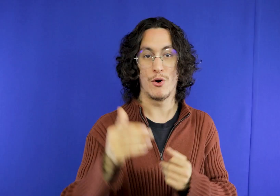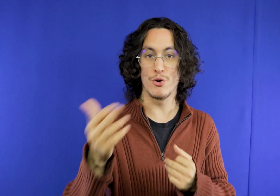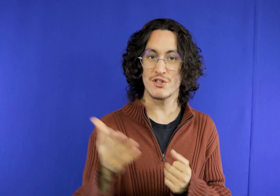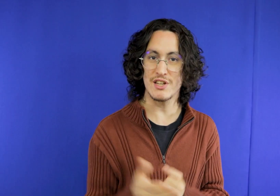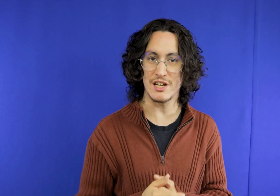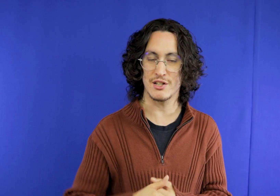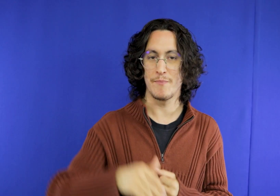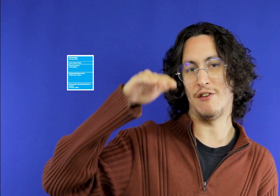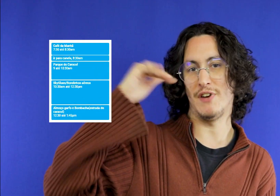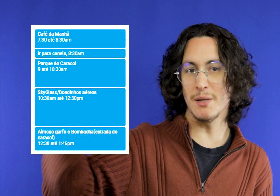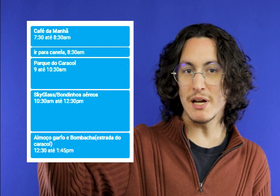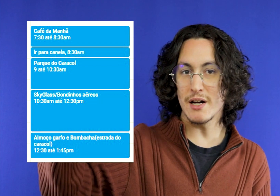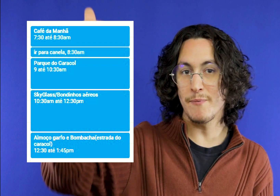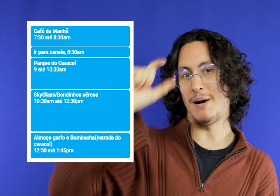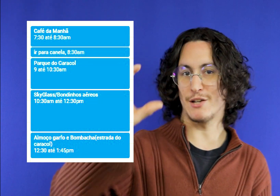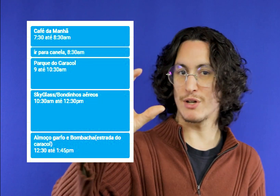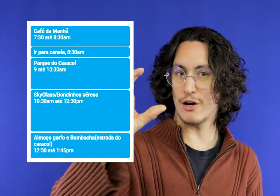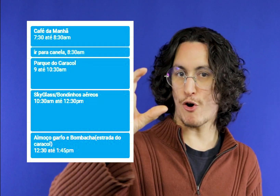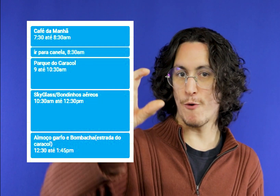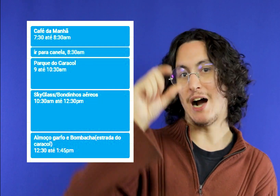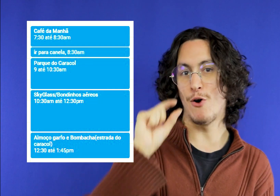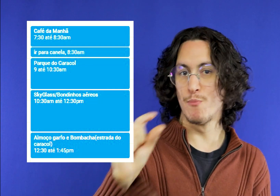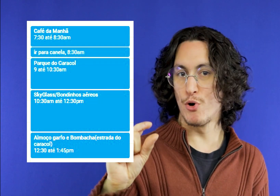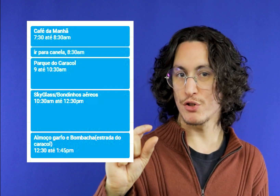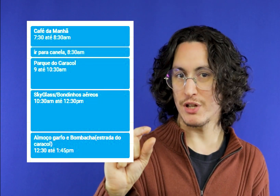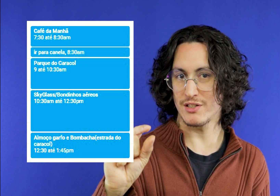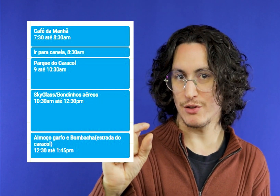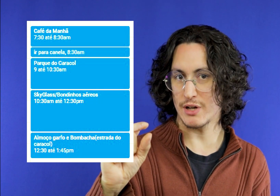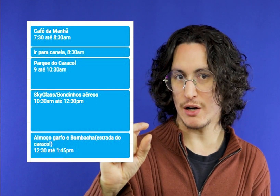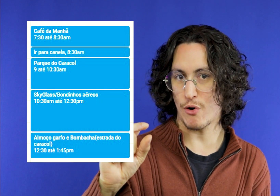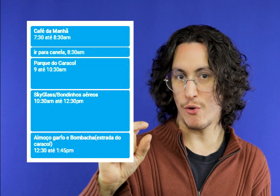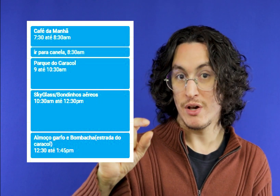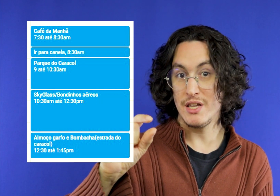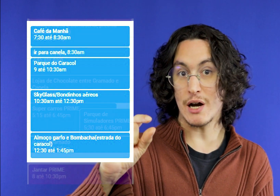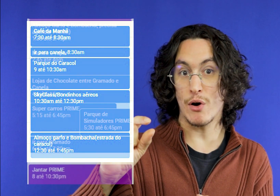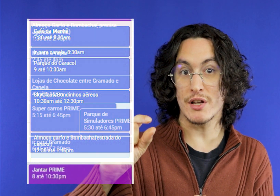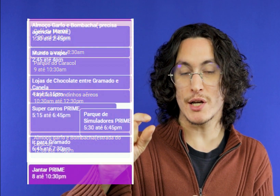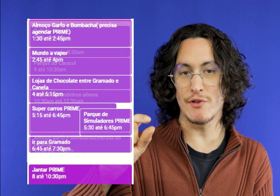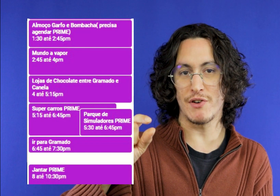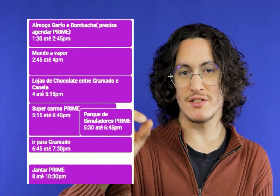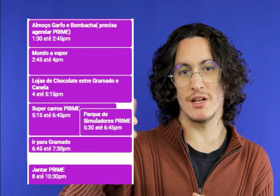snail road, or coffee snail park lunch on the snail road and now that i